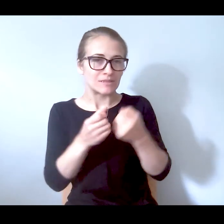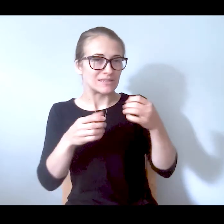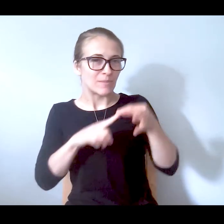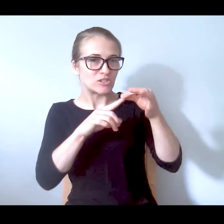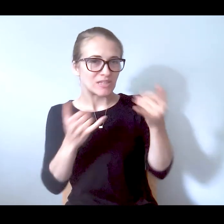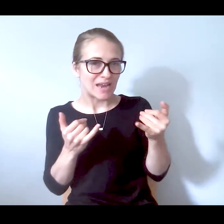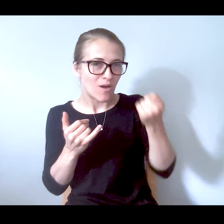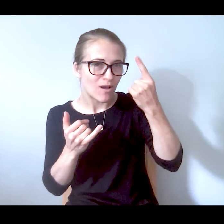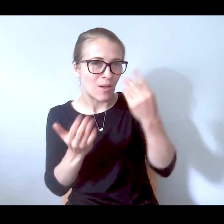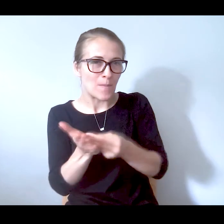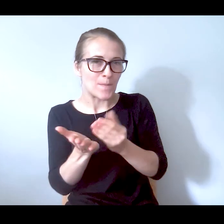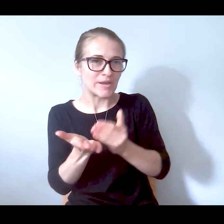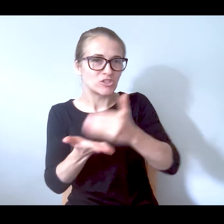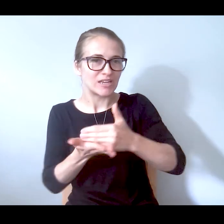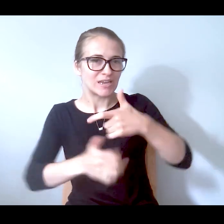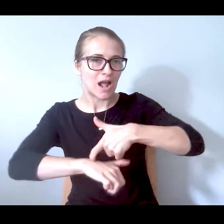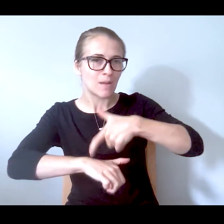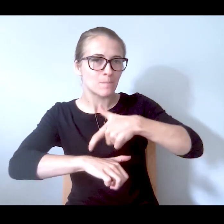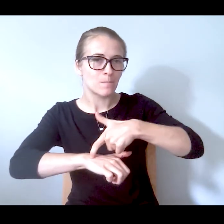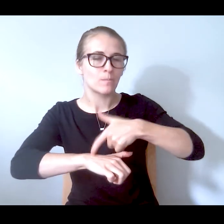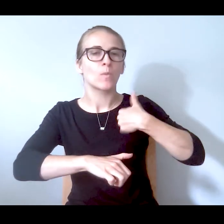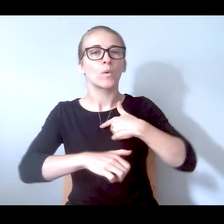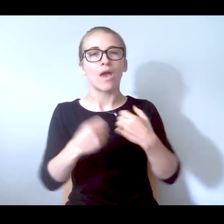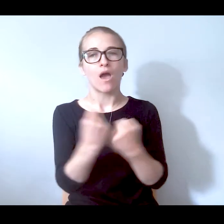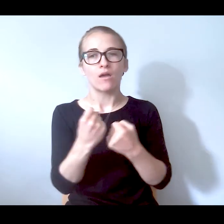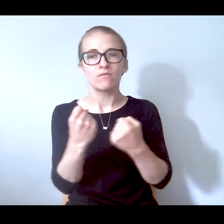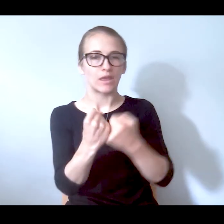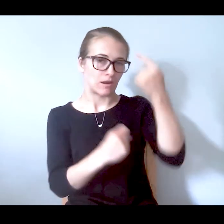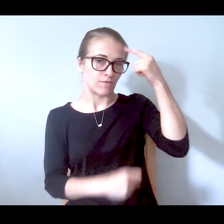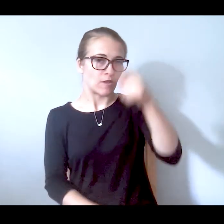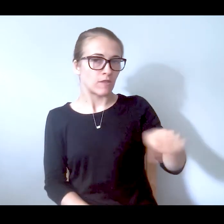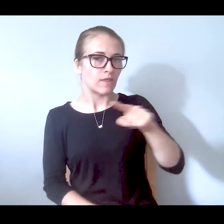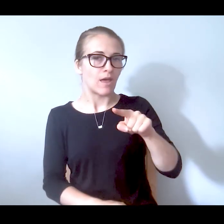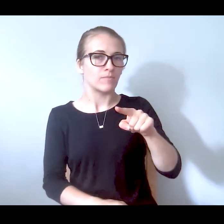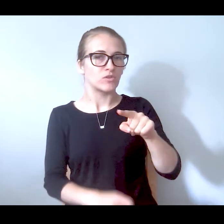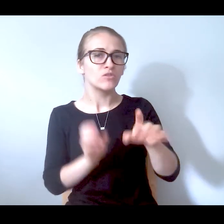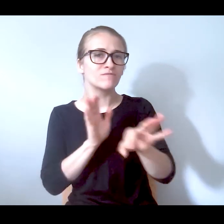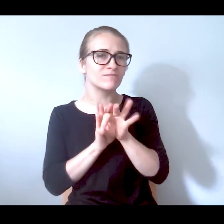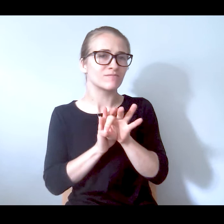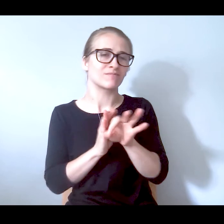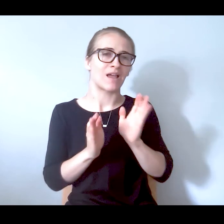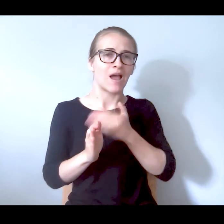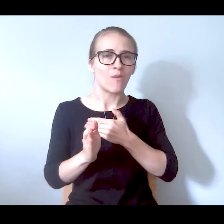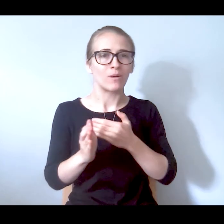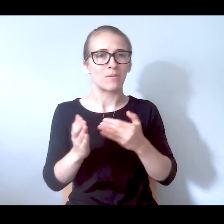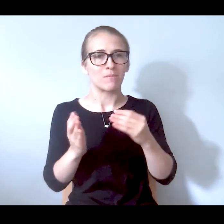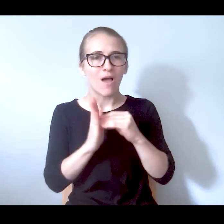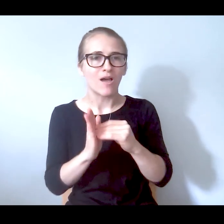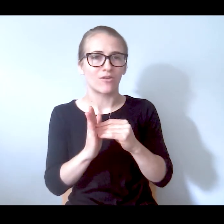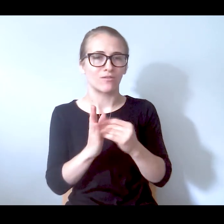now, they're in their budget time period we're